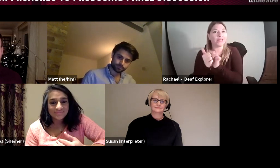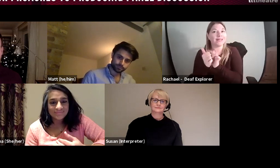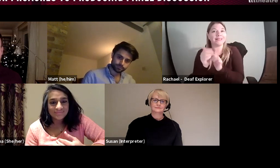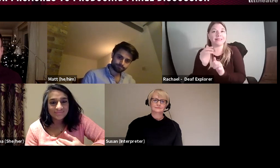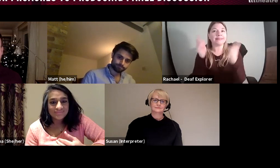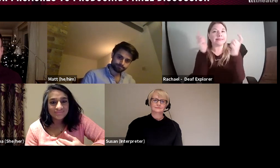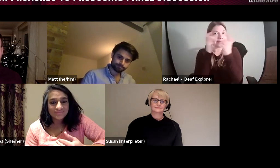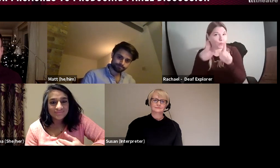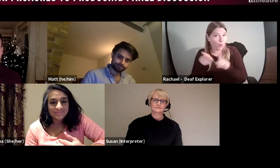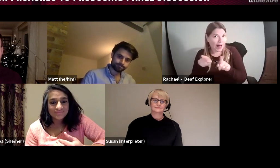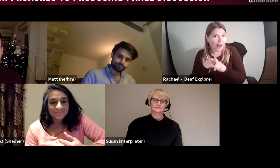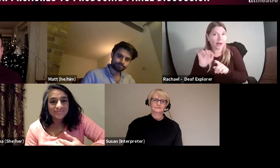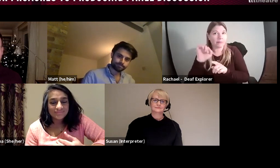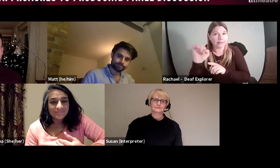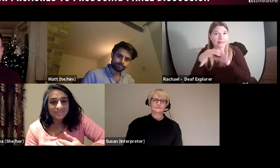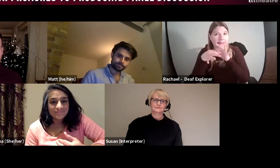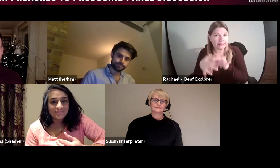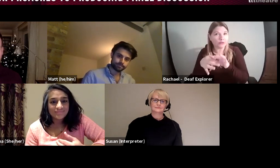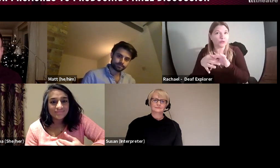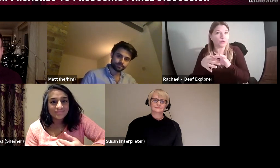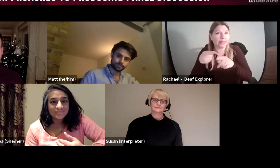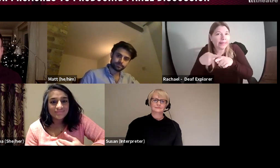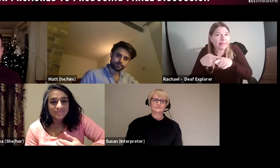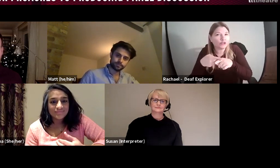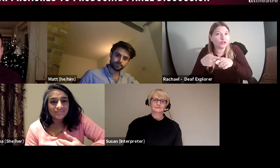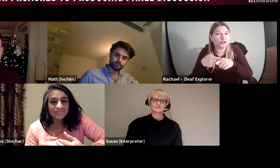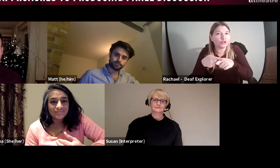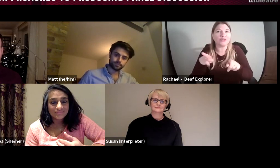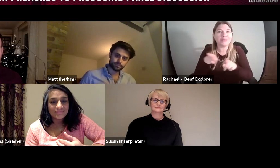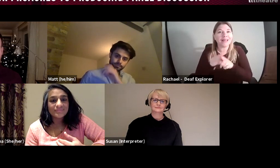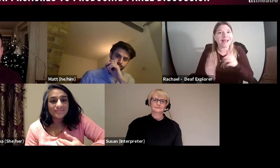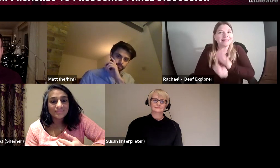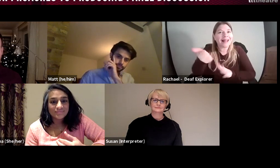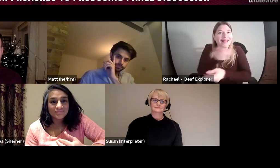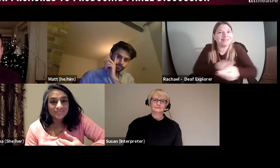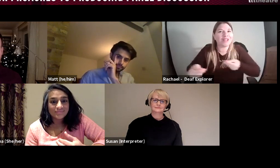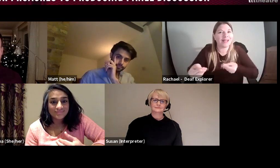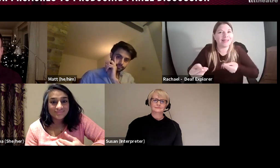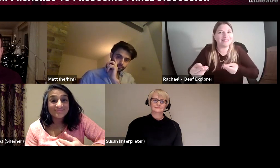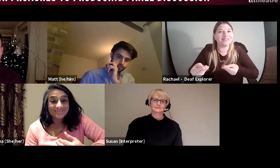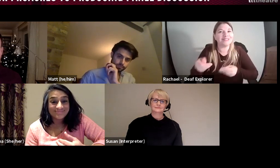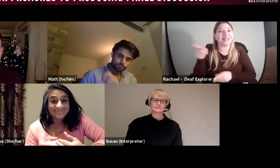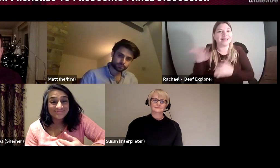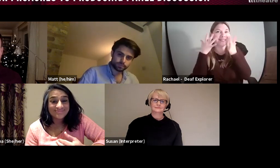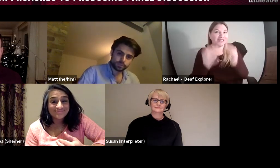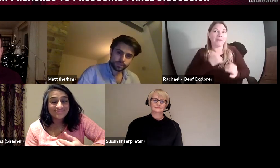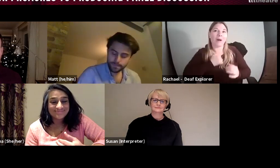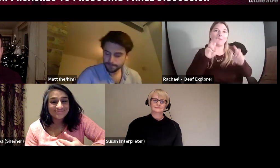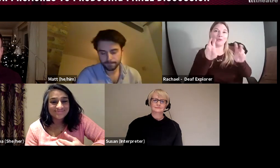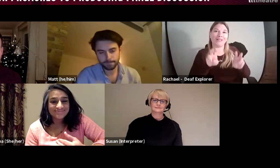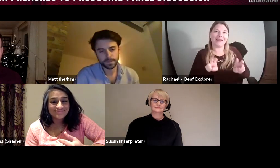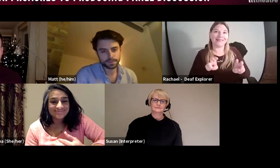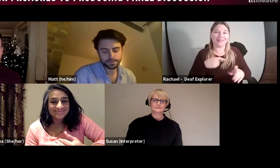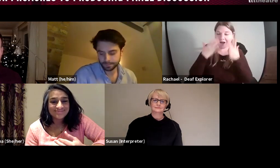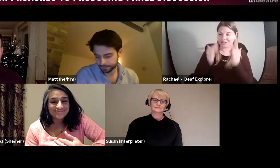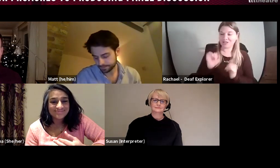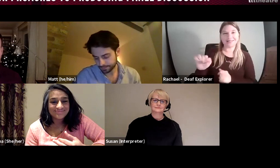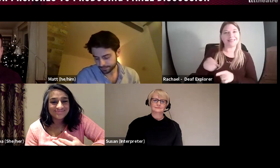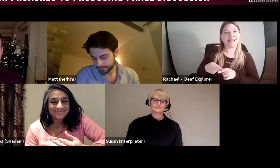I'm lucky work as part of a team, my colleague is dyslexic, so, he wants support with English,